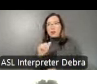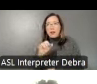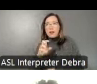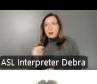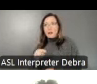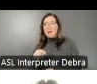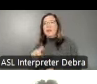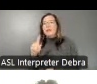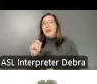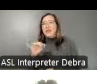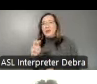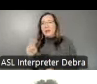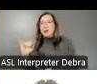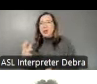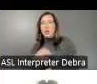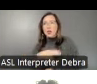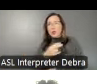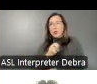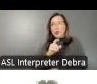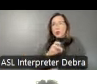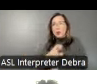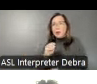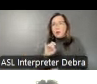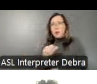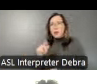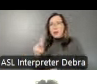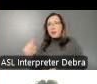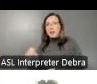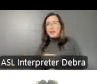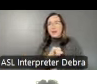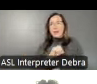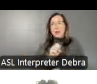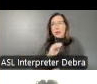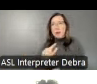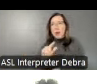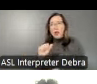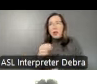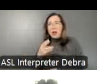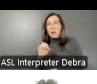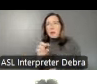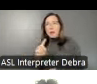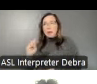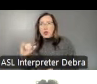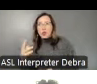Shimabukuro of Hawaii, Kamilah Forbes of New York, Kinan Azmeh of New York,